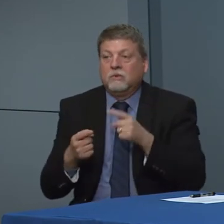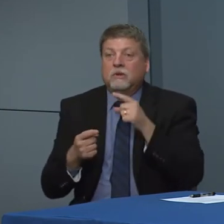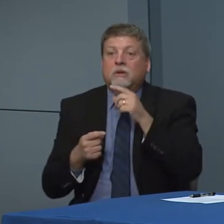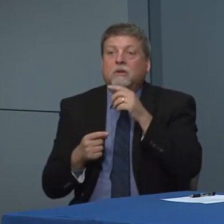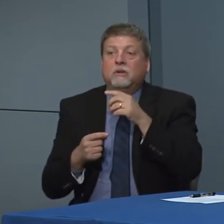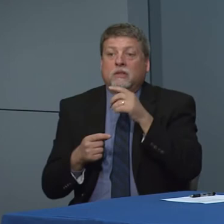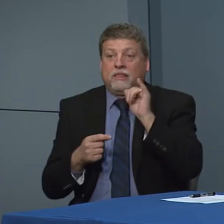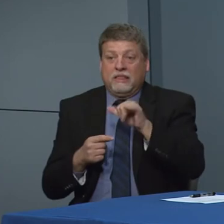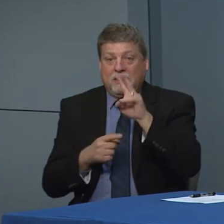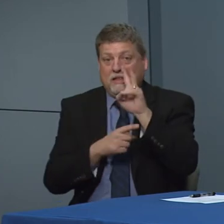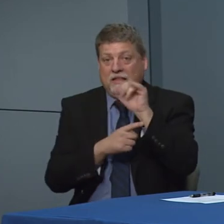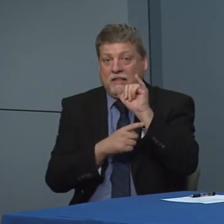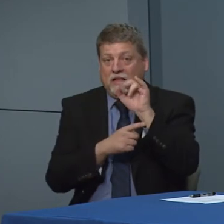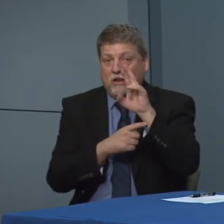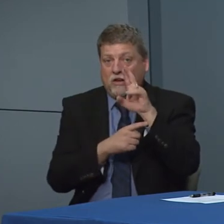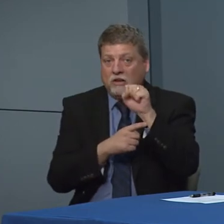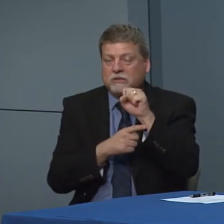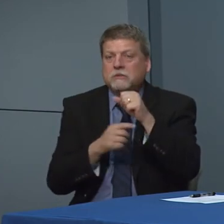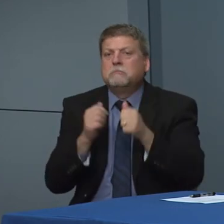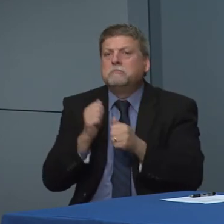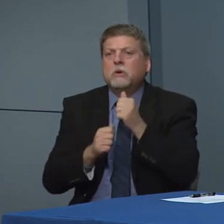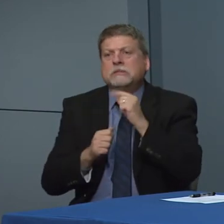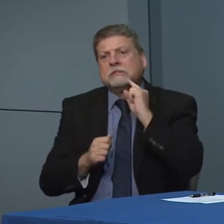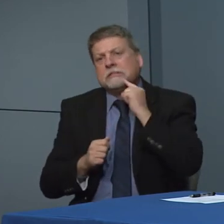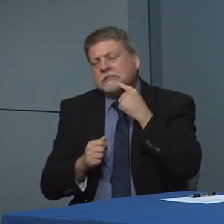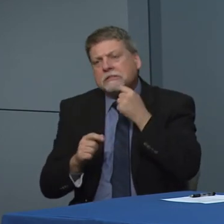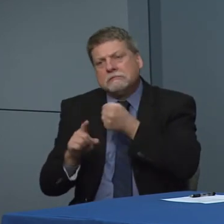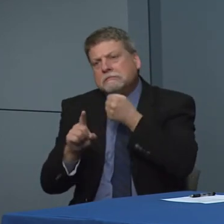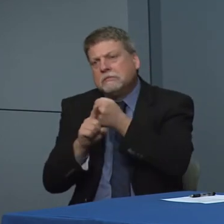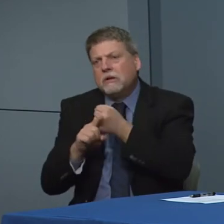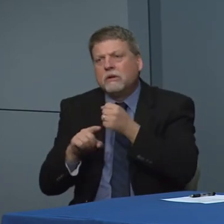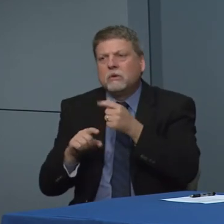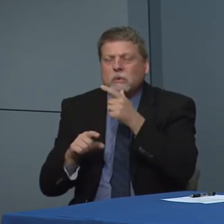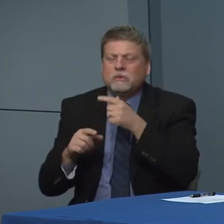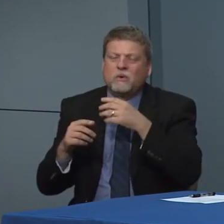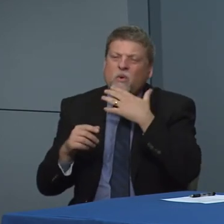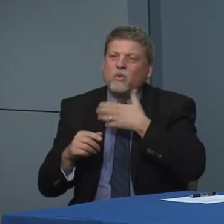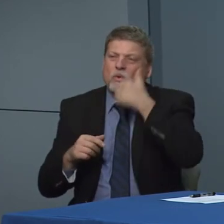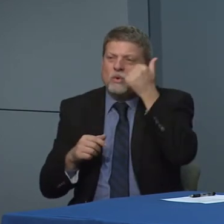with underlying chronic medical conditions are at higher risk. And so I think that's why you saw those involving the